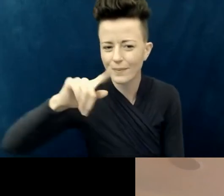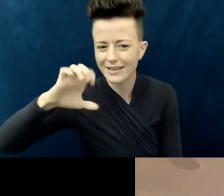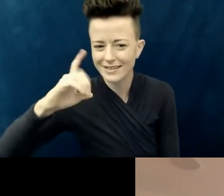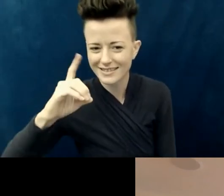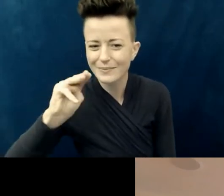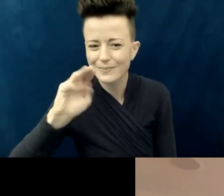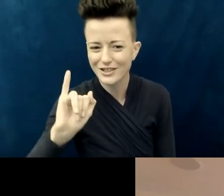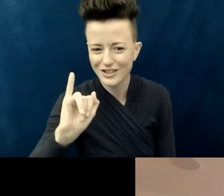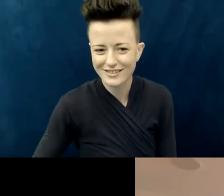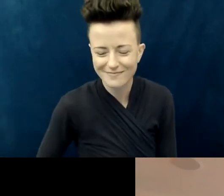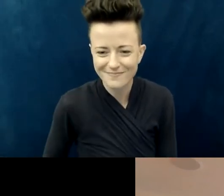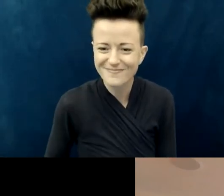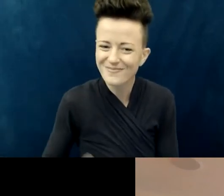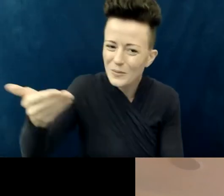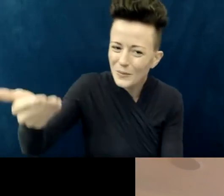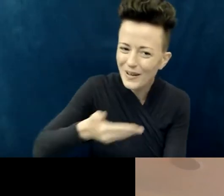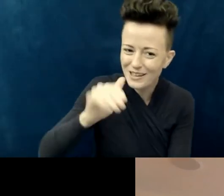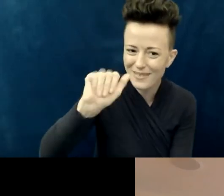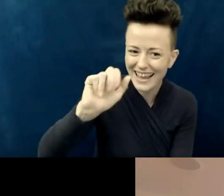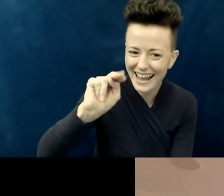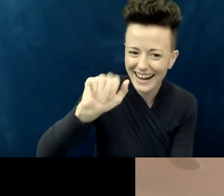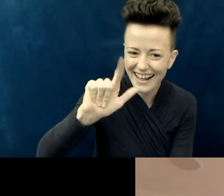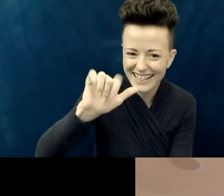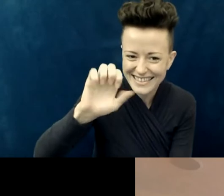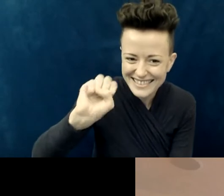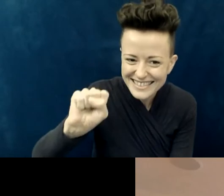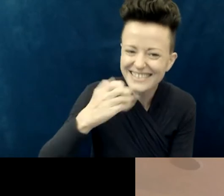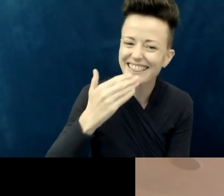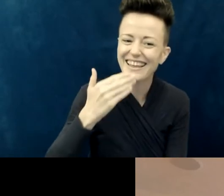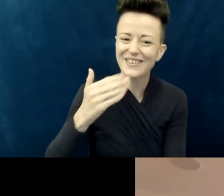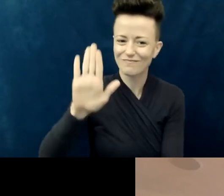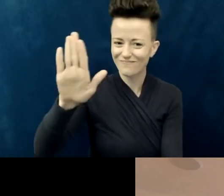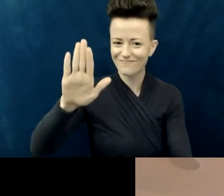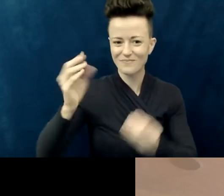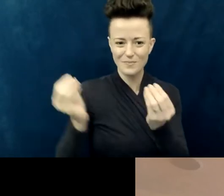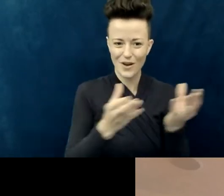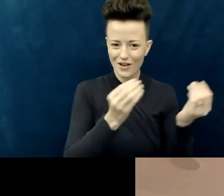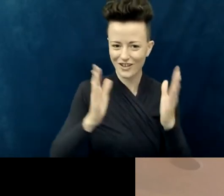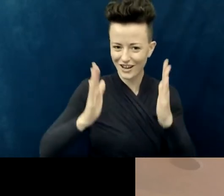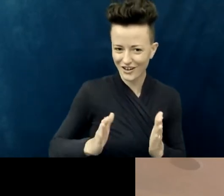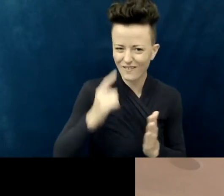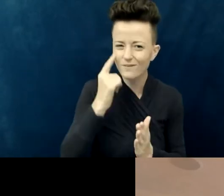Welcome, Annalise. Thank you for moderating today's panel. And welcome back from quarantine.